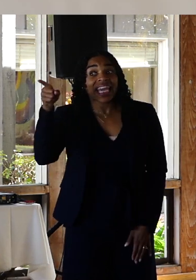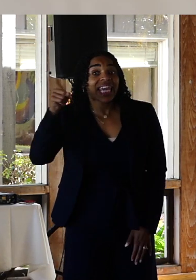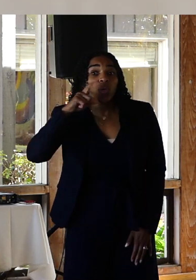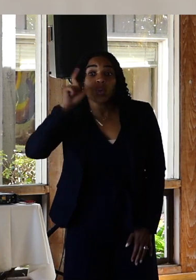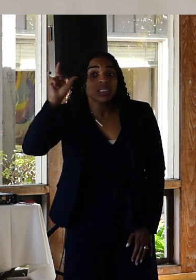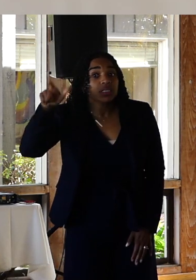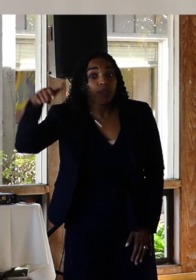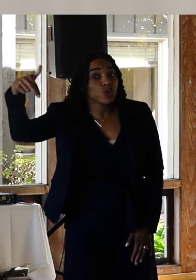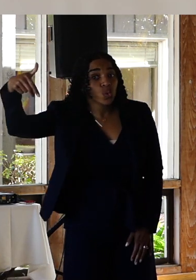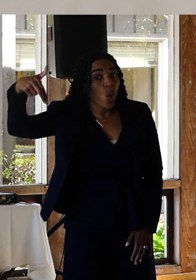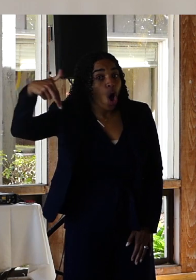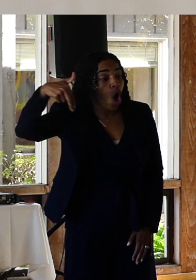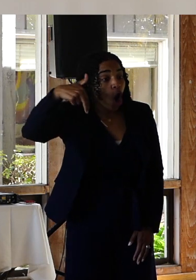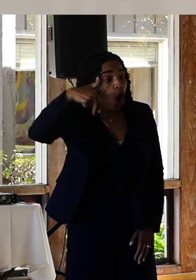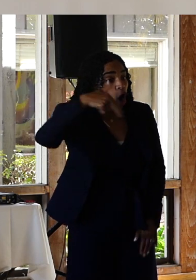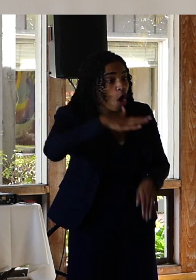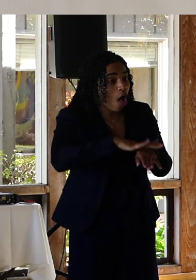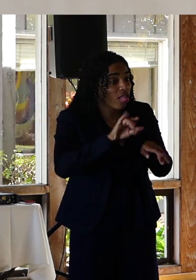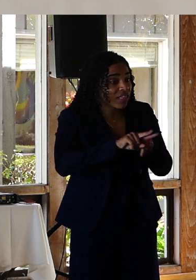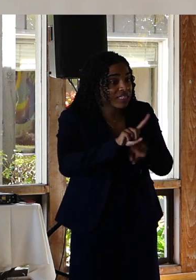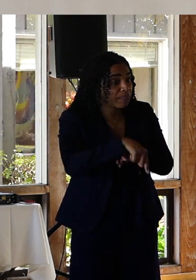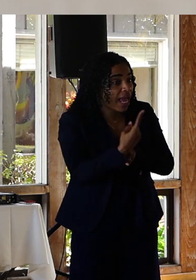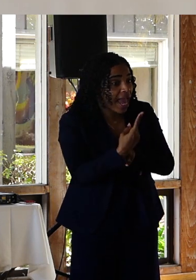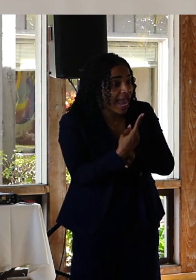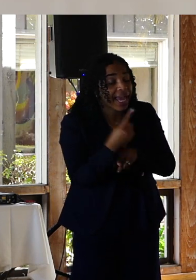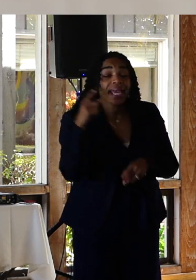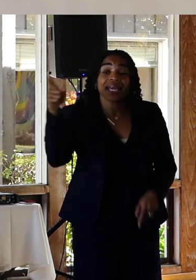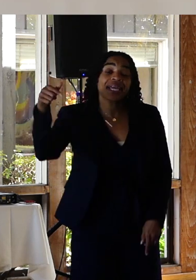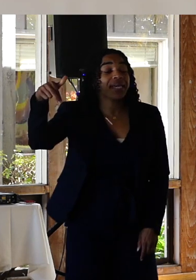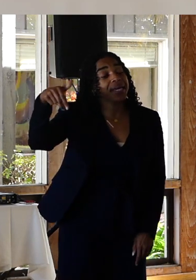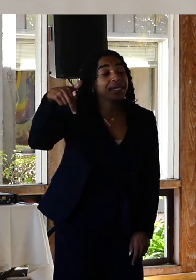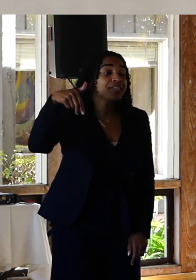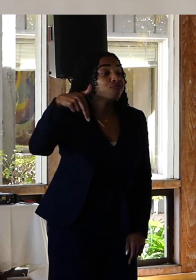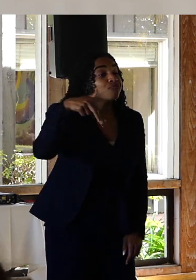to be walking the beat that day came up to me. He just wanted to get out